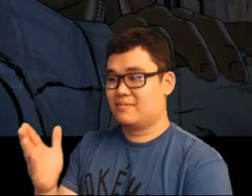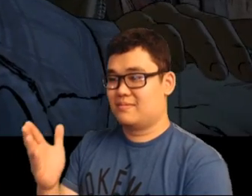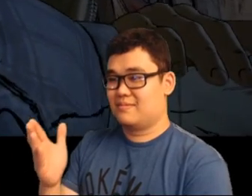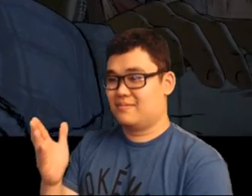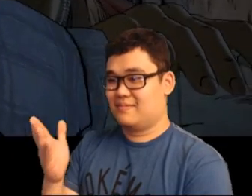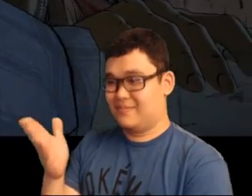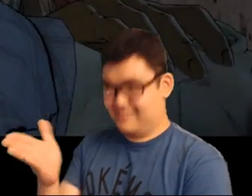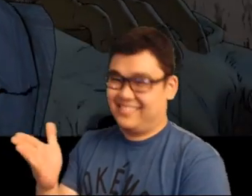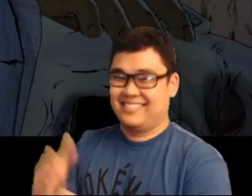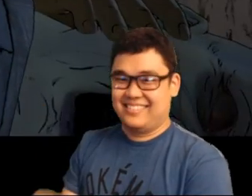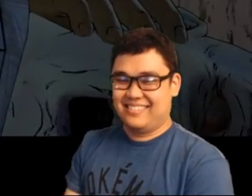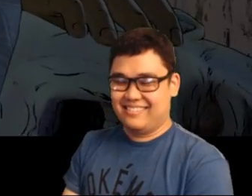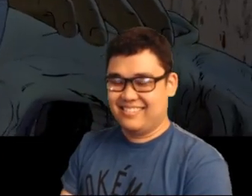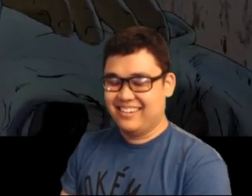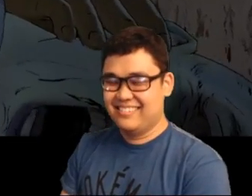That! That answer!